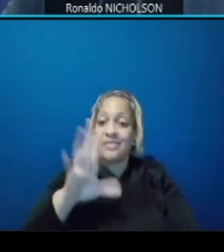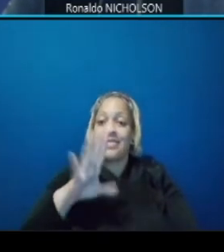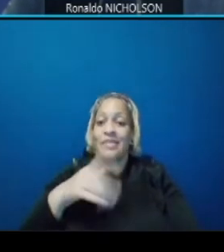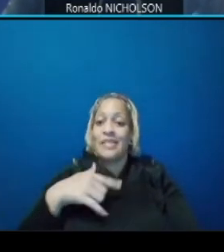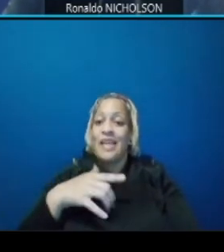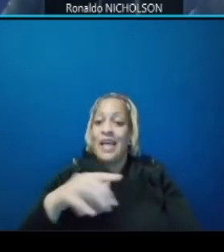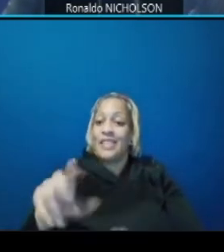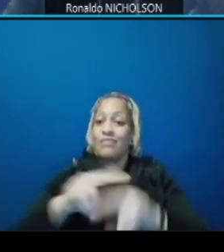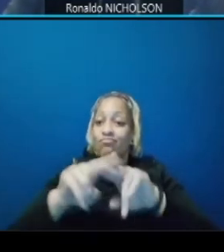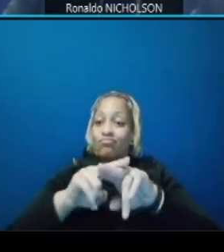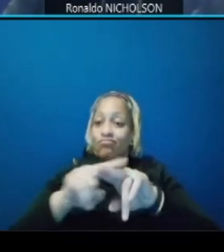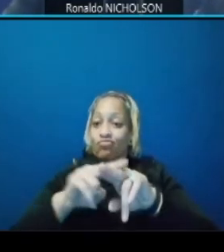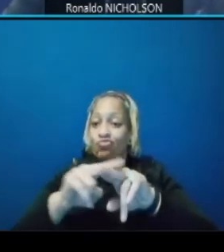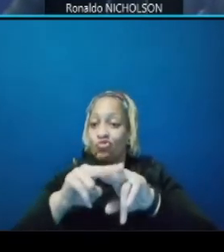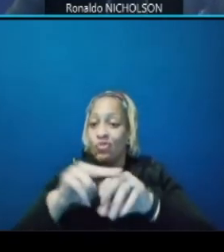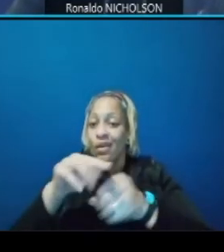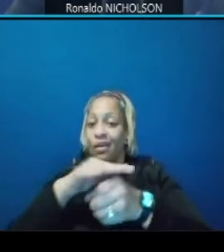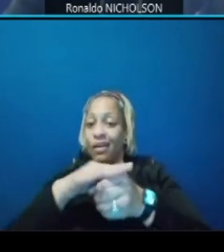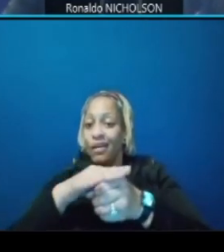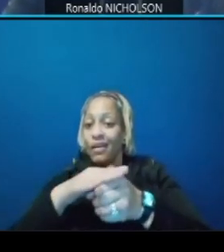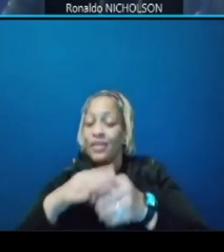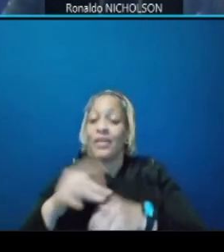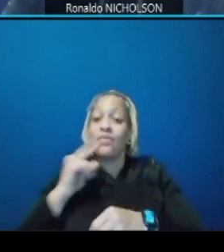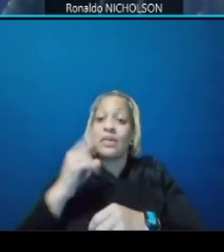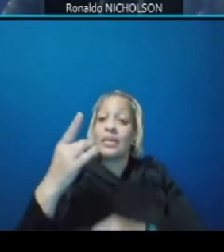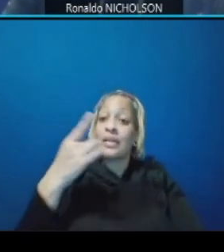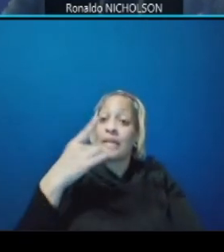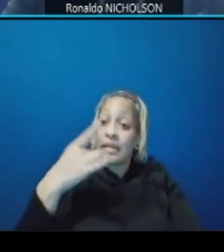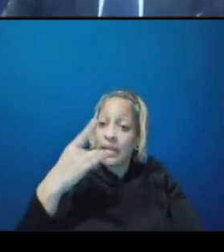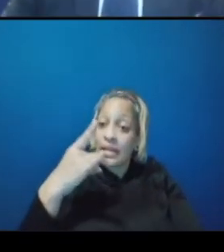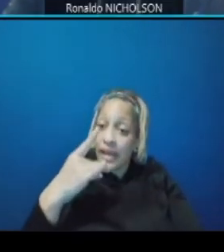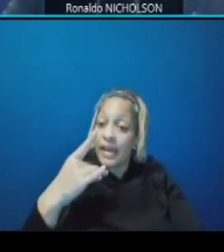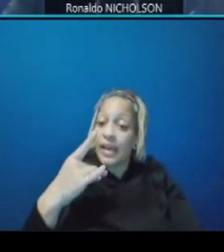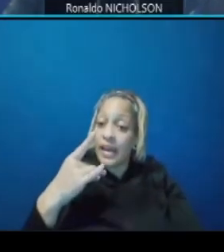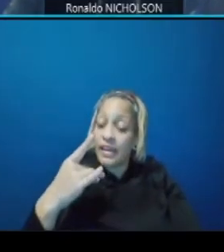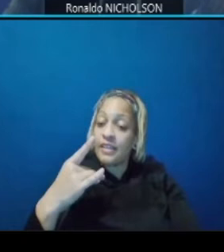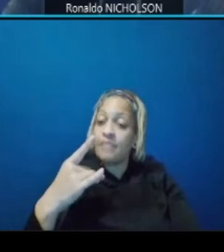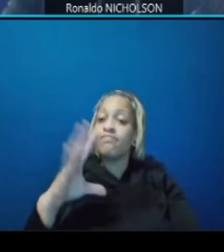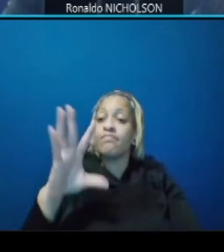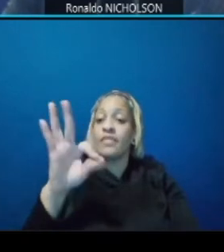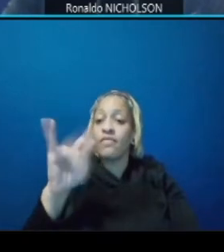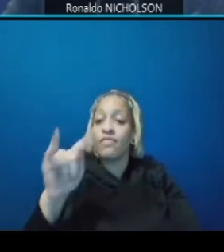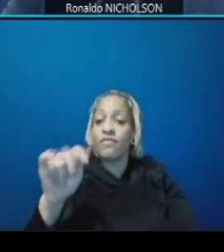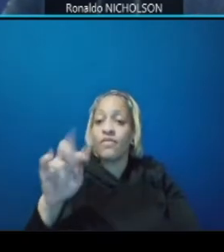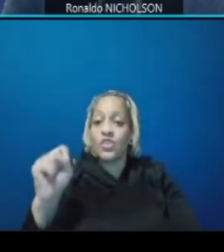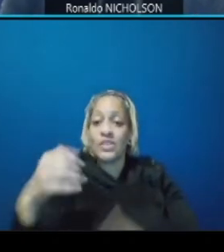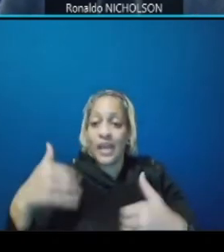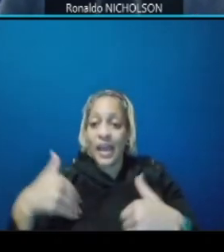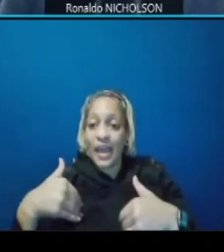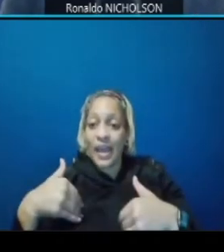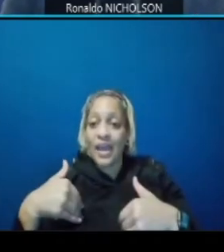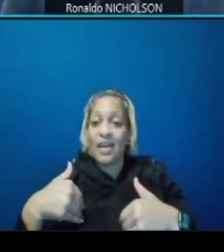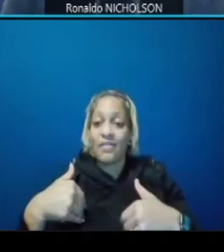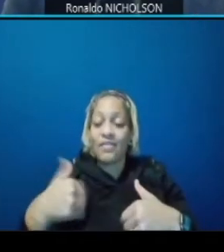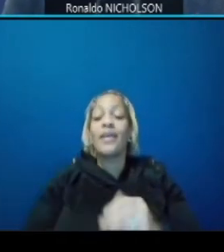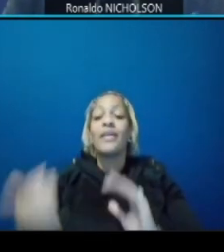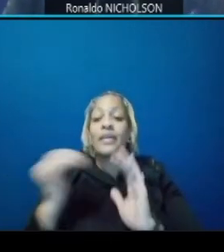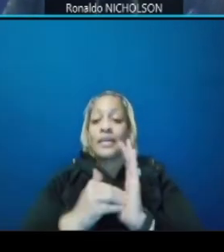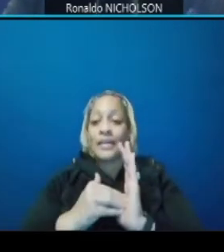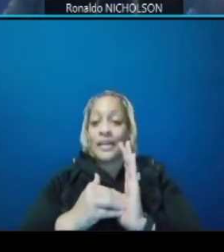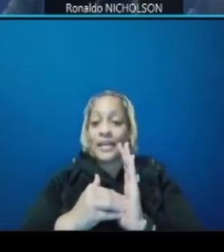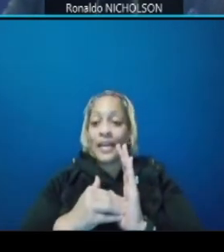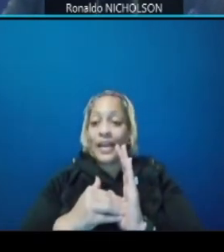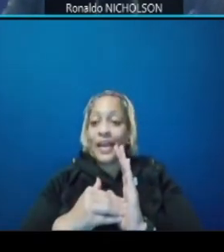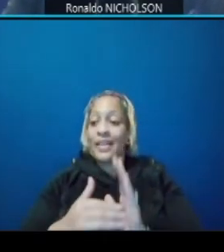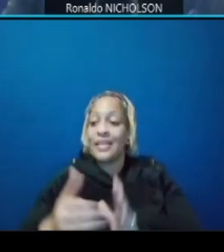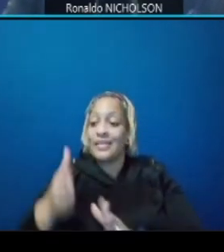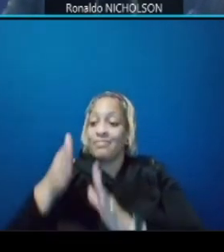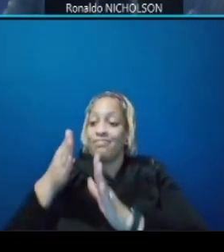same lighting features and again a sidewalk on both sides this bridge again will not only be